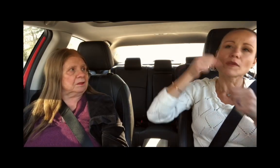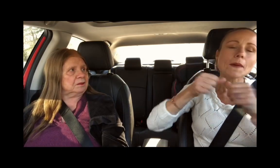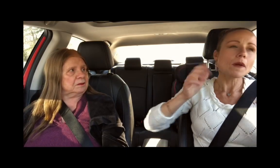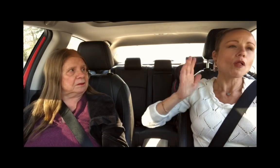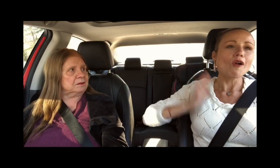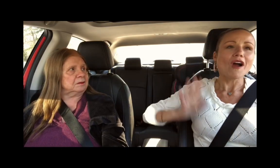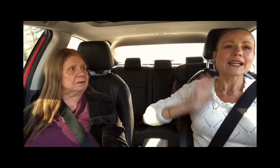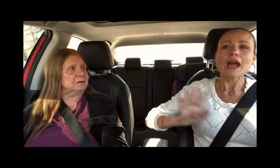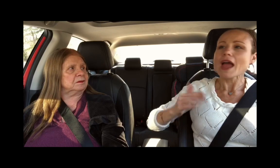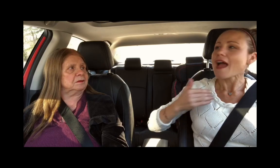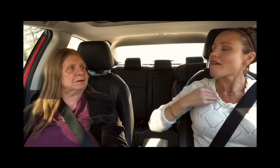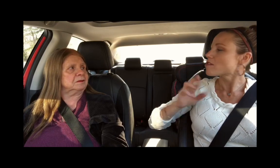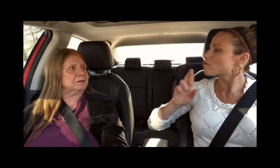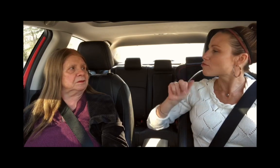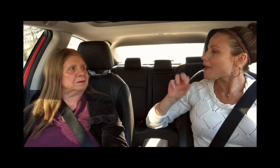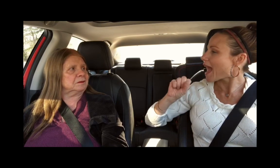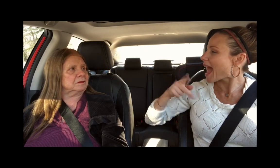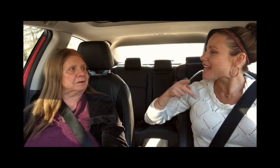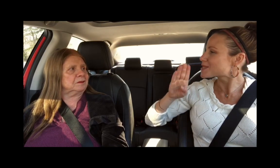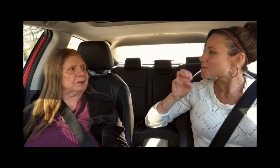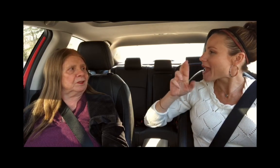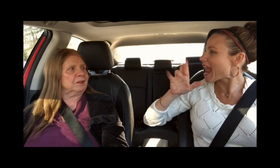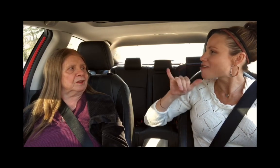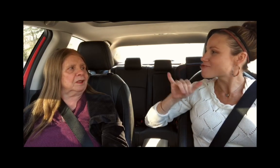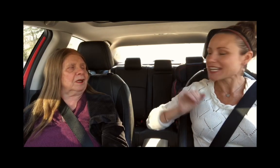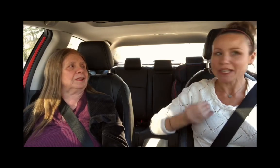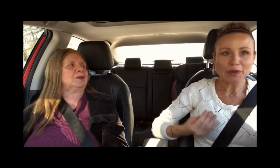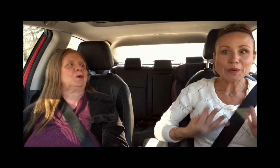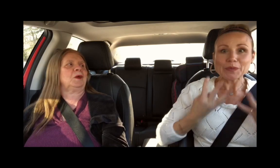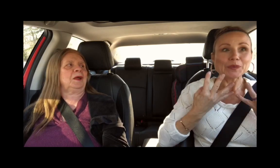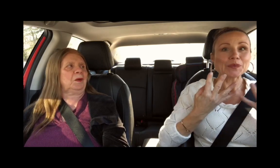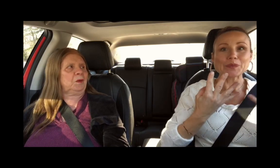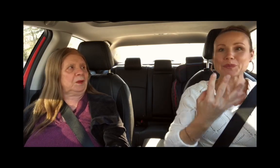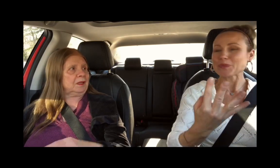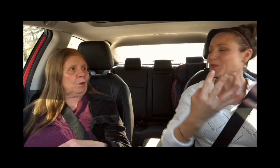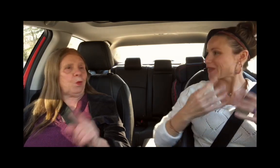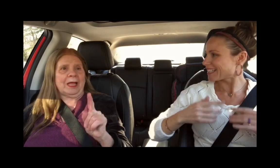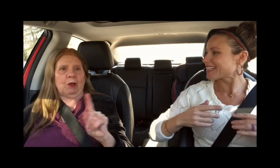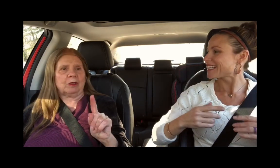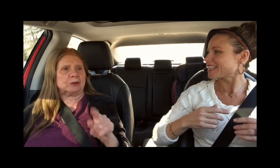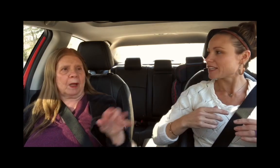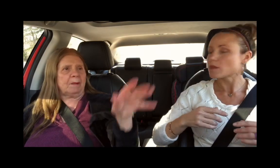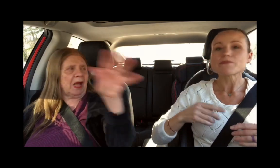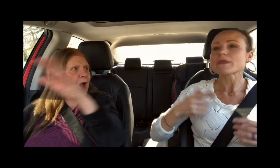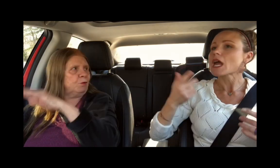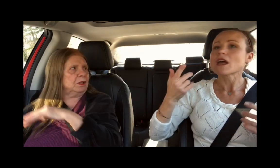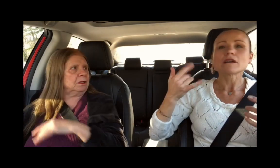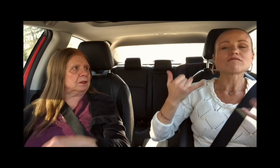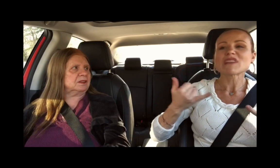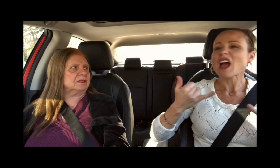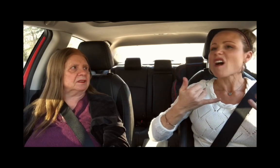and I remember we had a huge raspberry patch. Where are the strawberries?